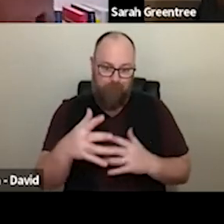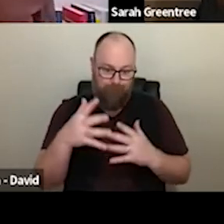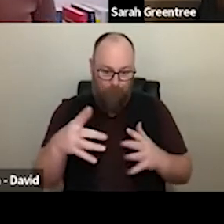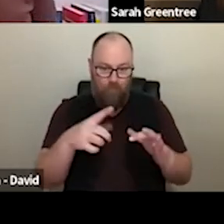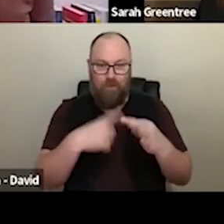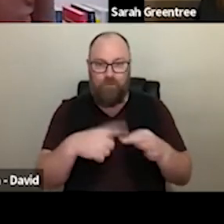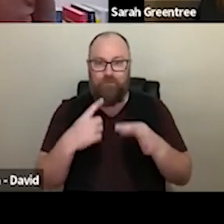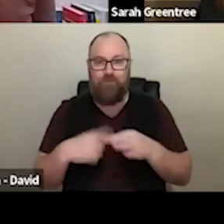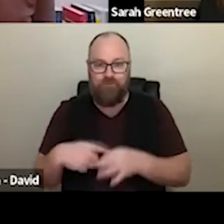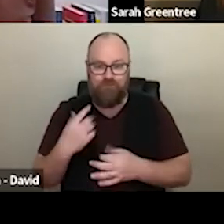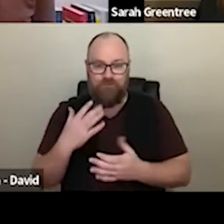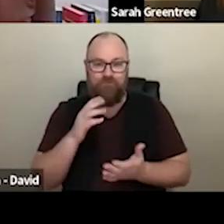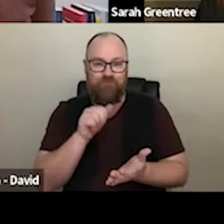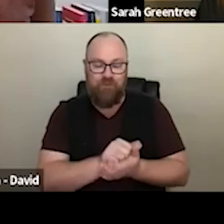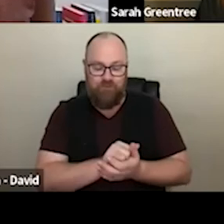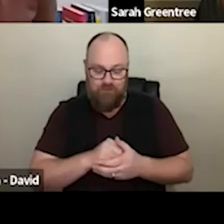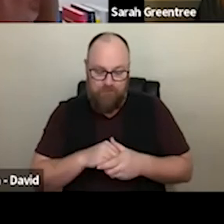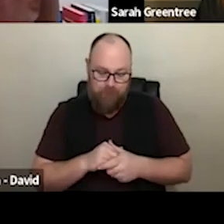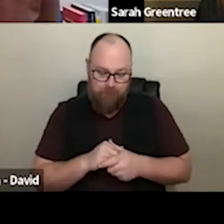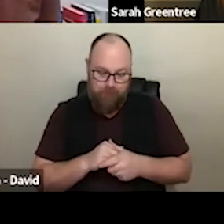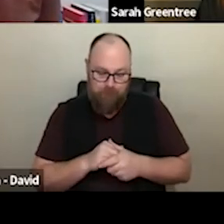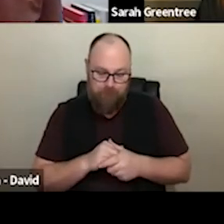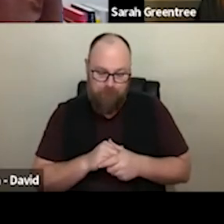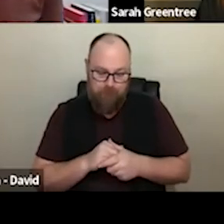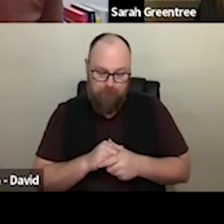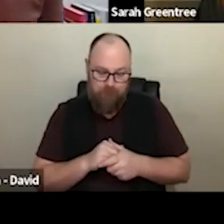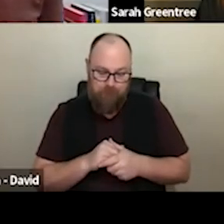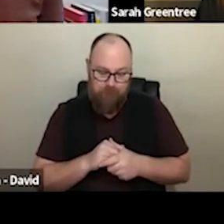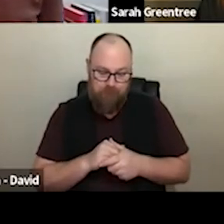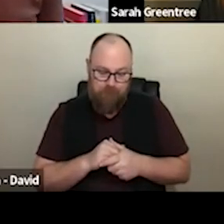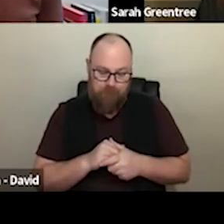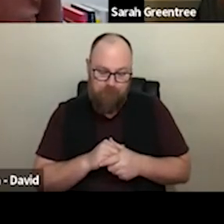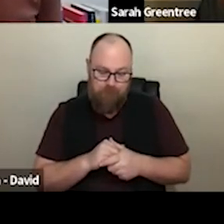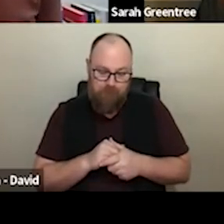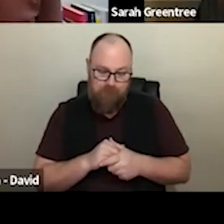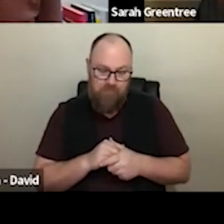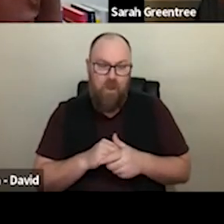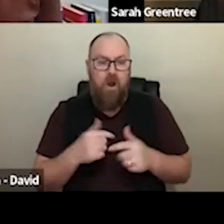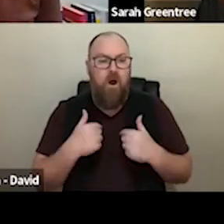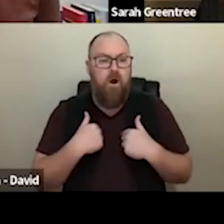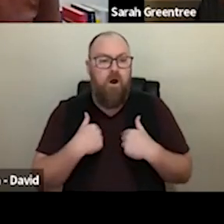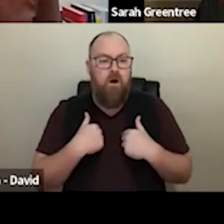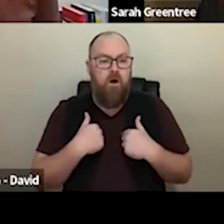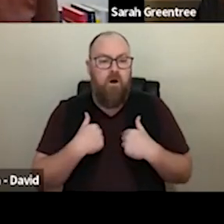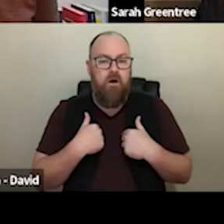you've all had a chance to look at the guidelines i'm just gonna share my screen for questions as well. Hopefully we have had a chance to look at the guidelines.